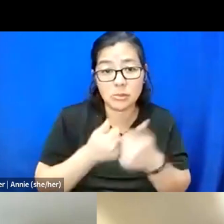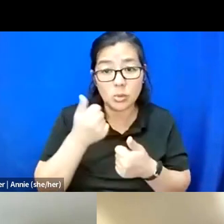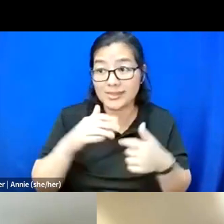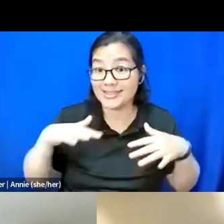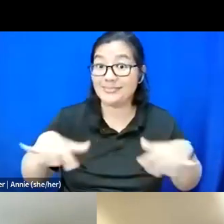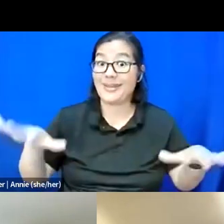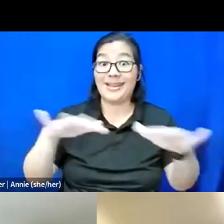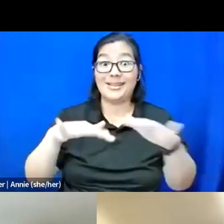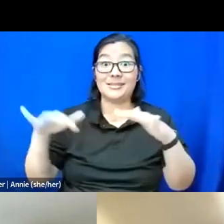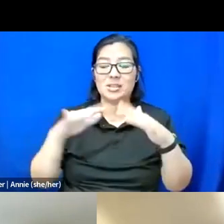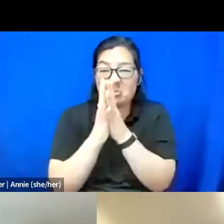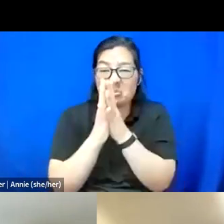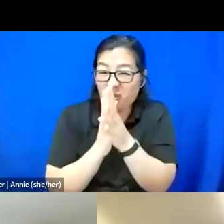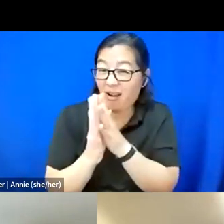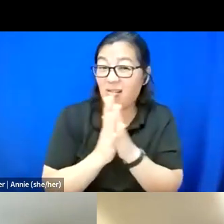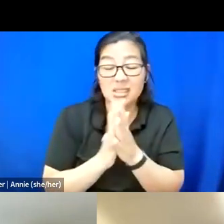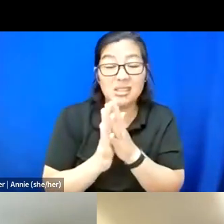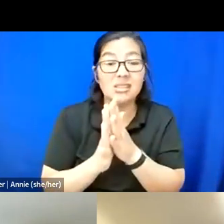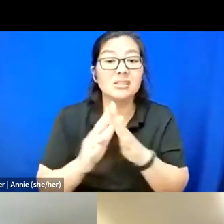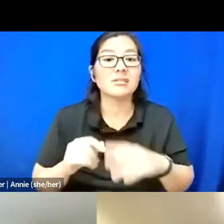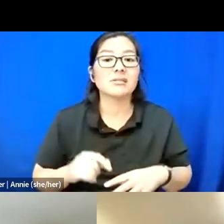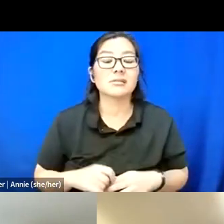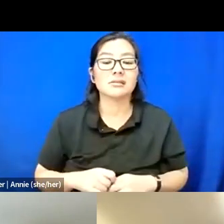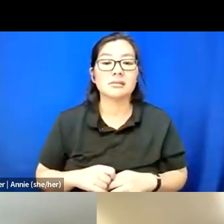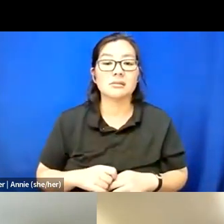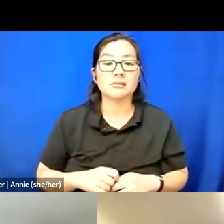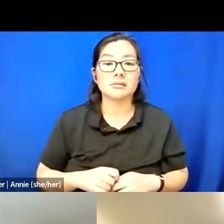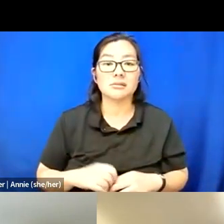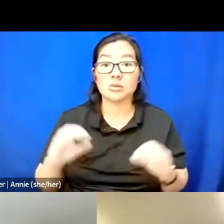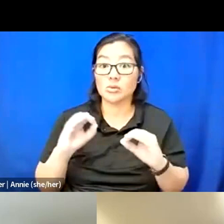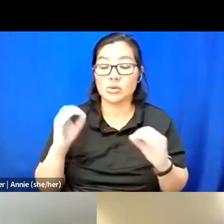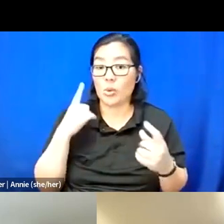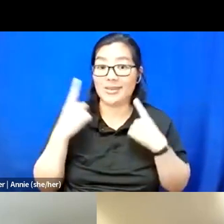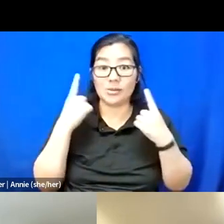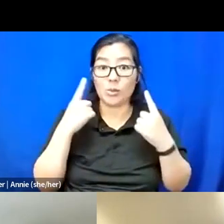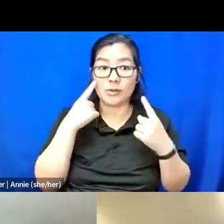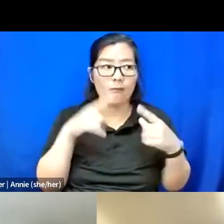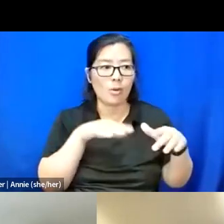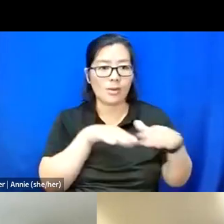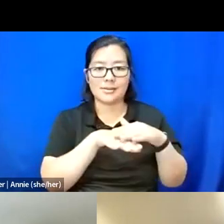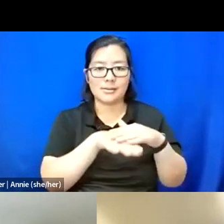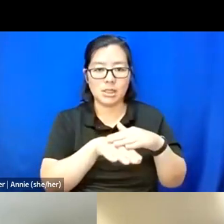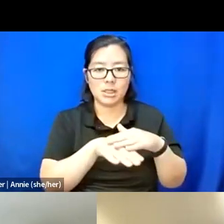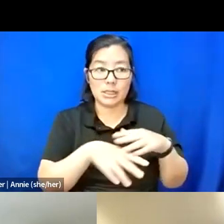They're very crowded. There is no fought for accessibility, seating.